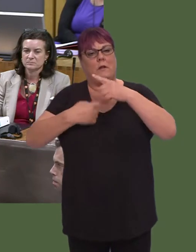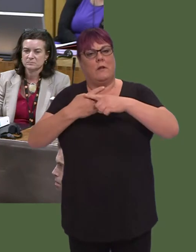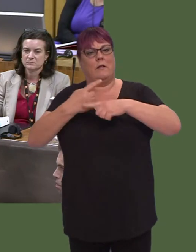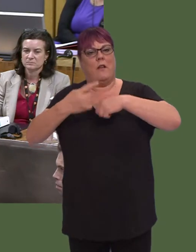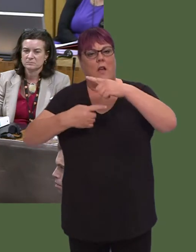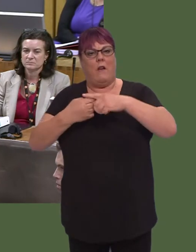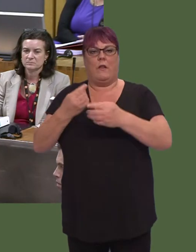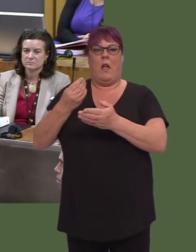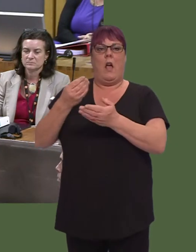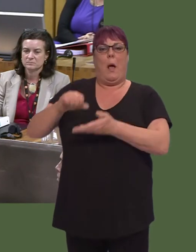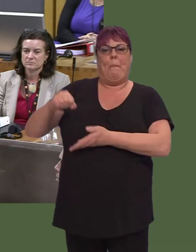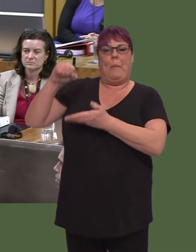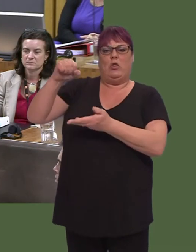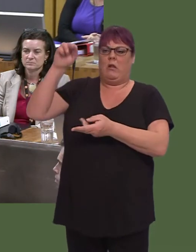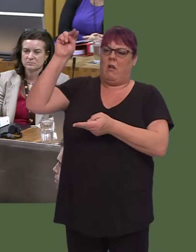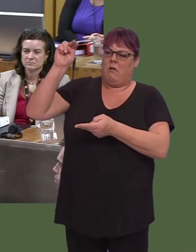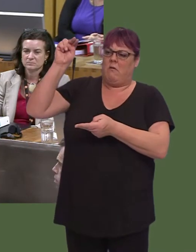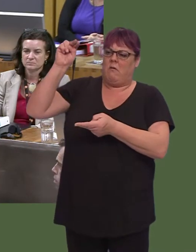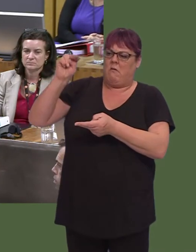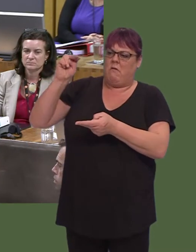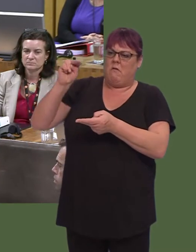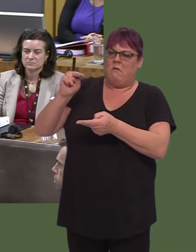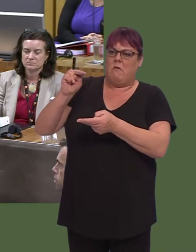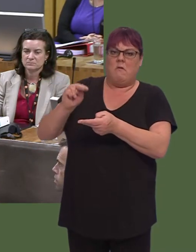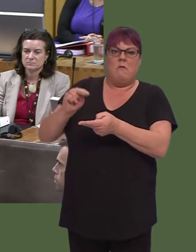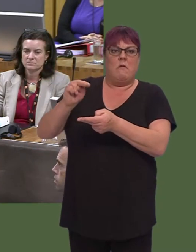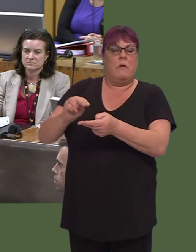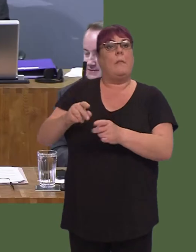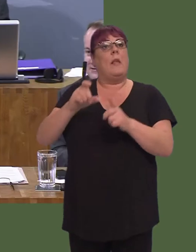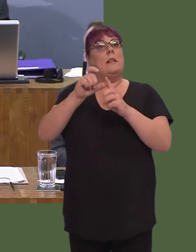our budget here in Wales, even as the Democratic Unionist Party's votes were bought by his